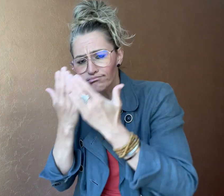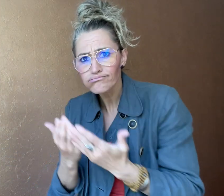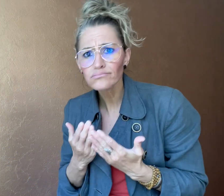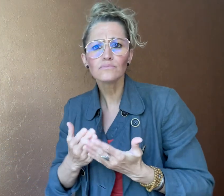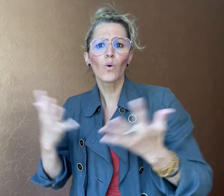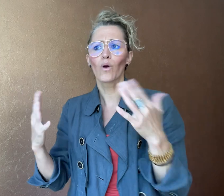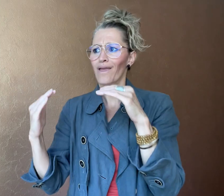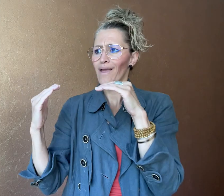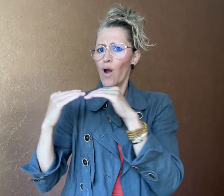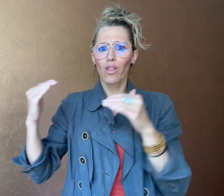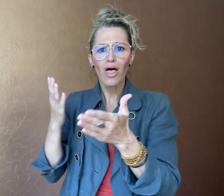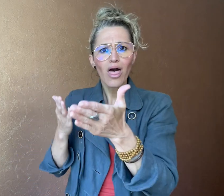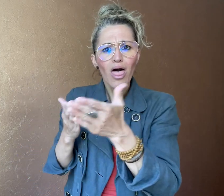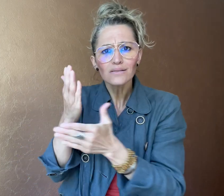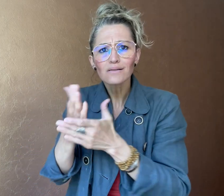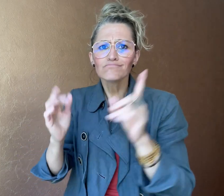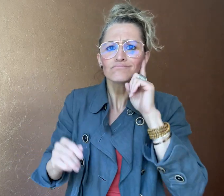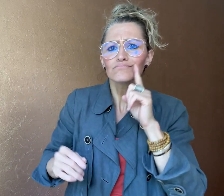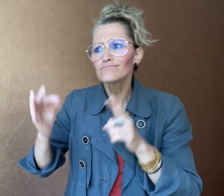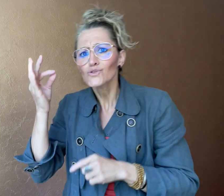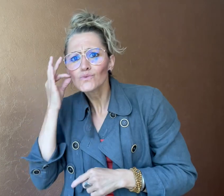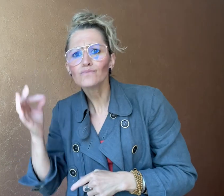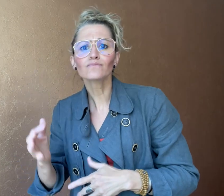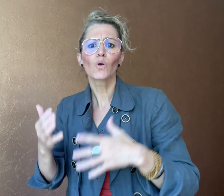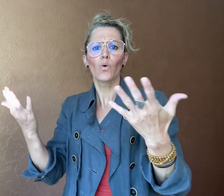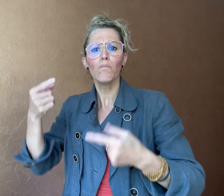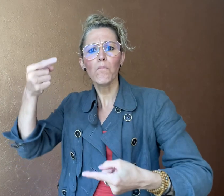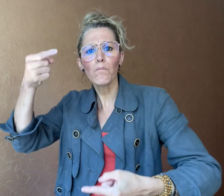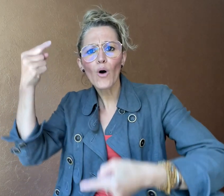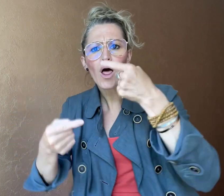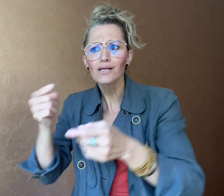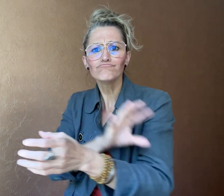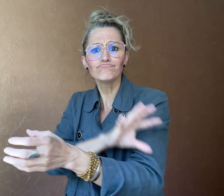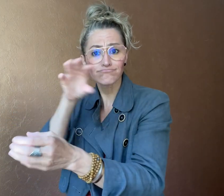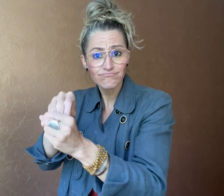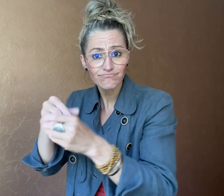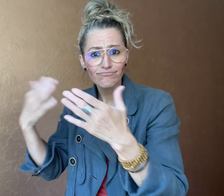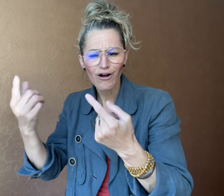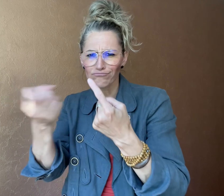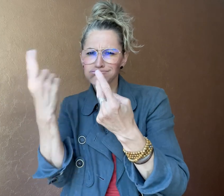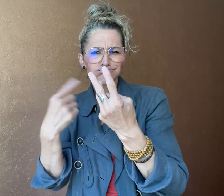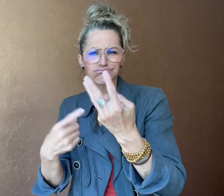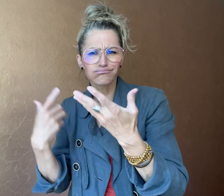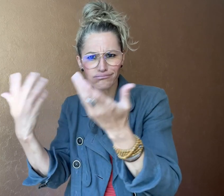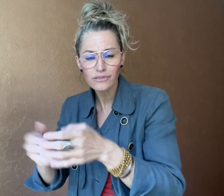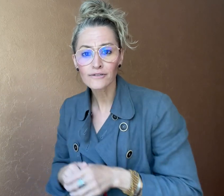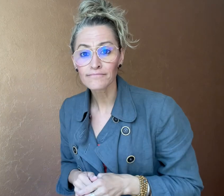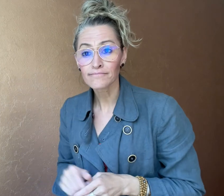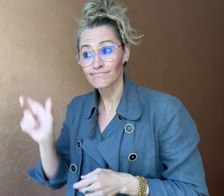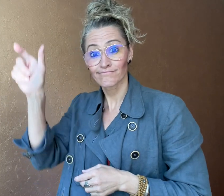study, equal access, and political participation.